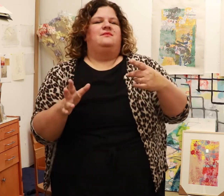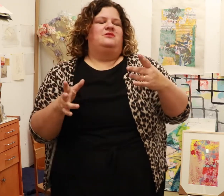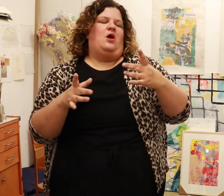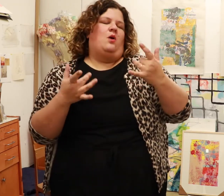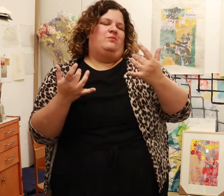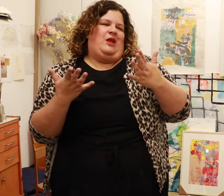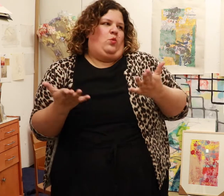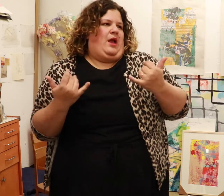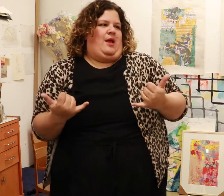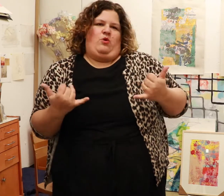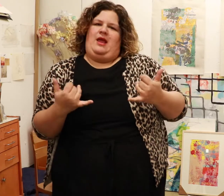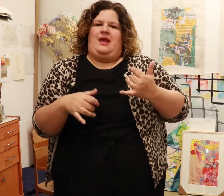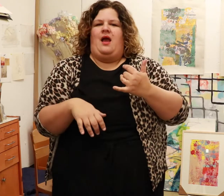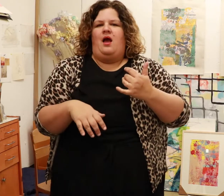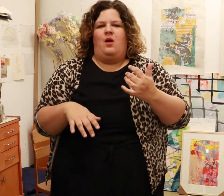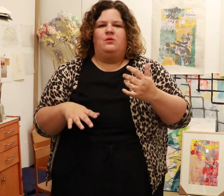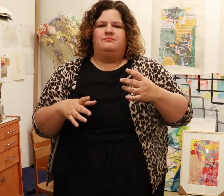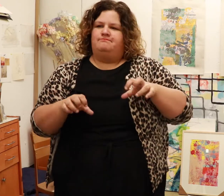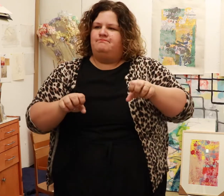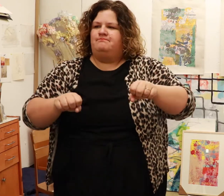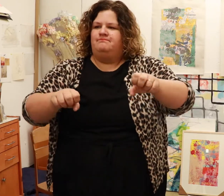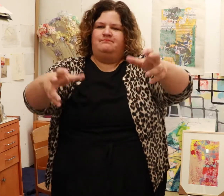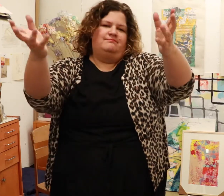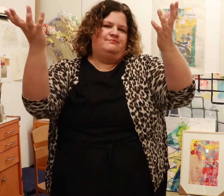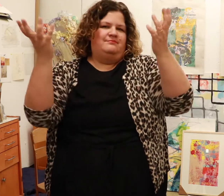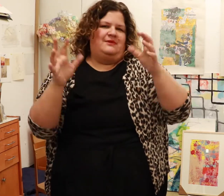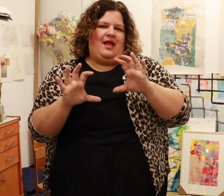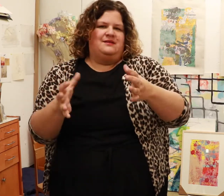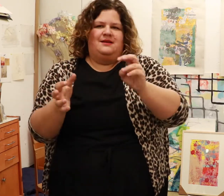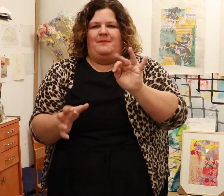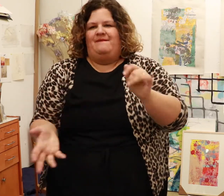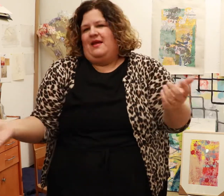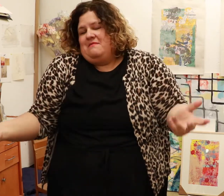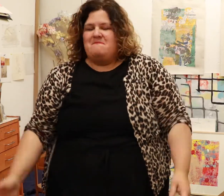So that’s where I am right now, getting my MFA!